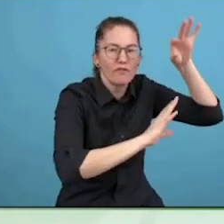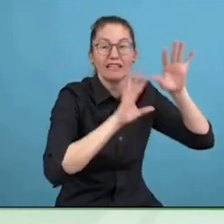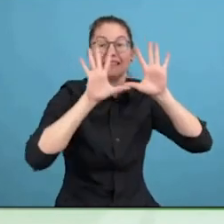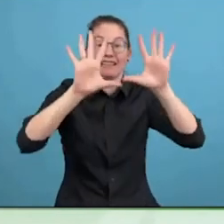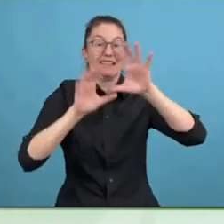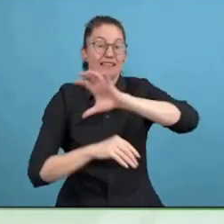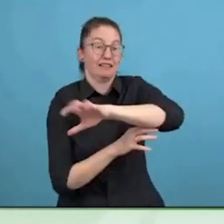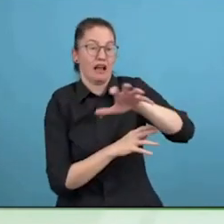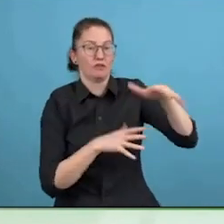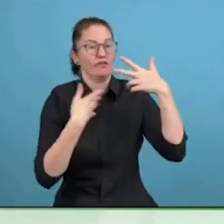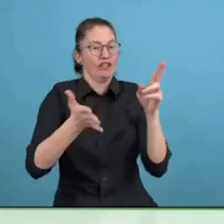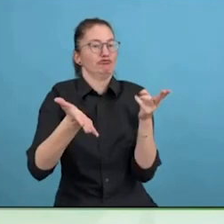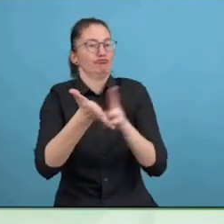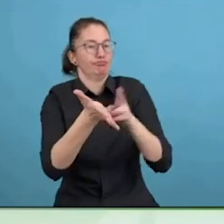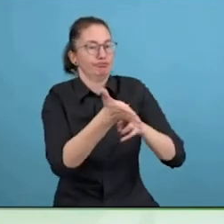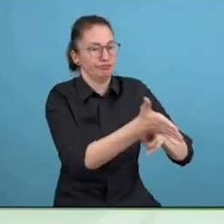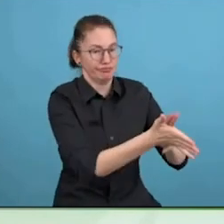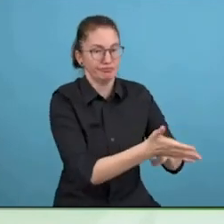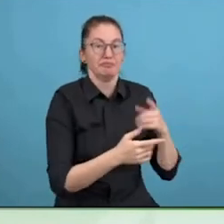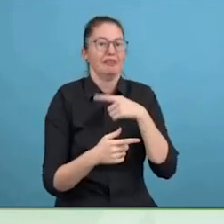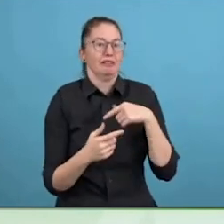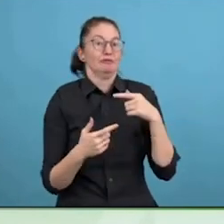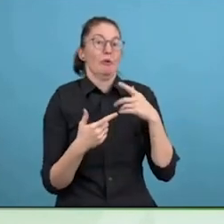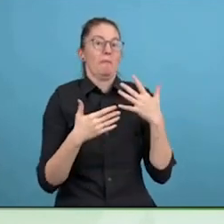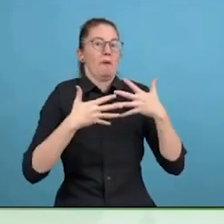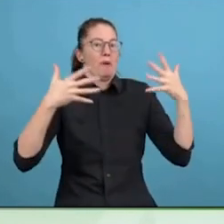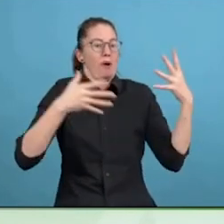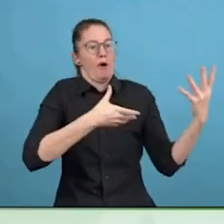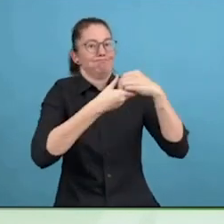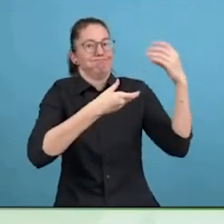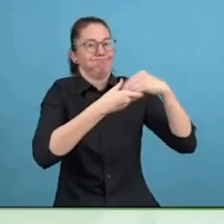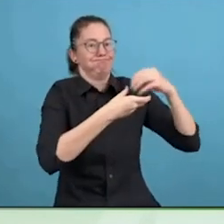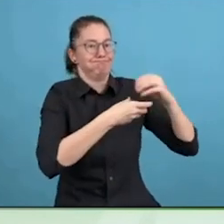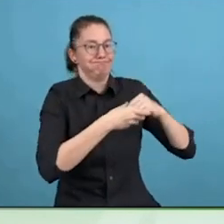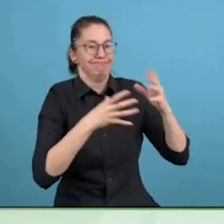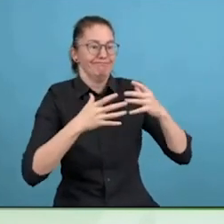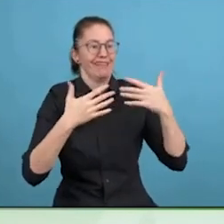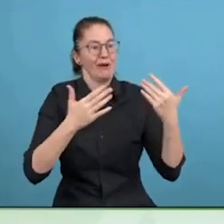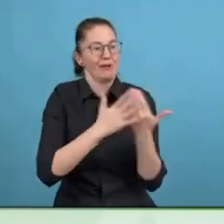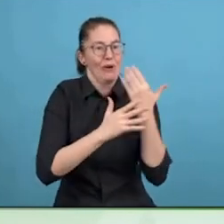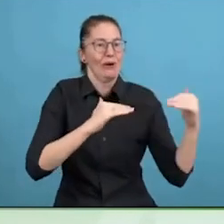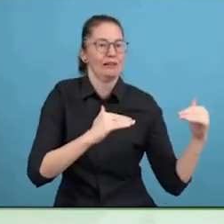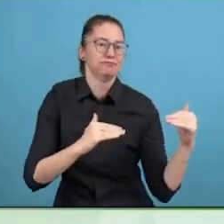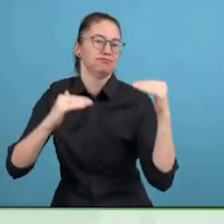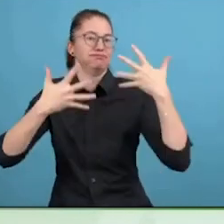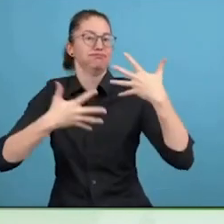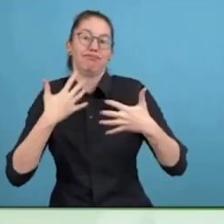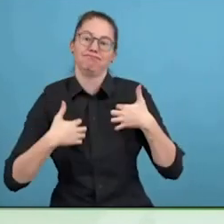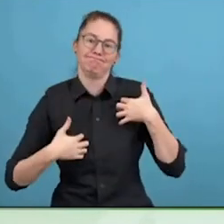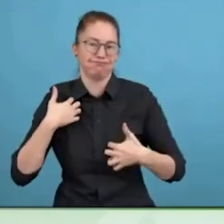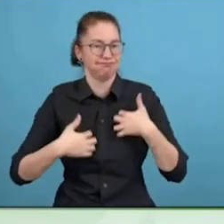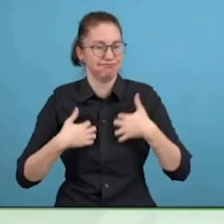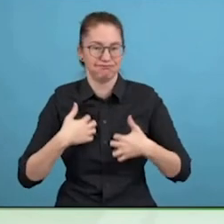Coming into contact with those points of friction and issues, and they solved those problems really elegantly, very simply, often.